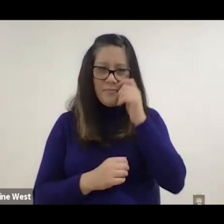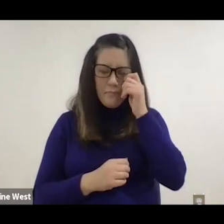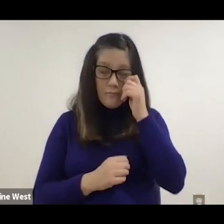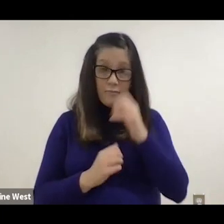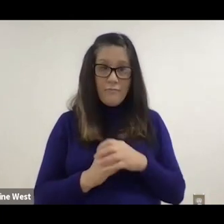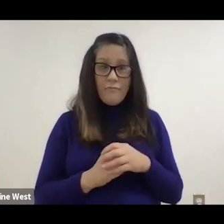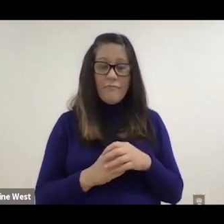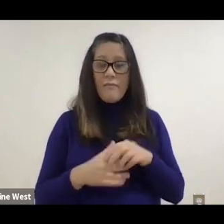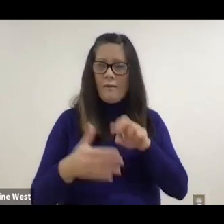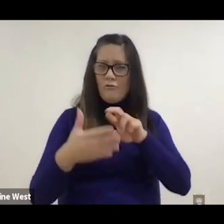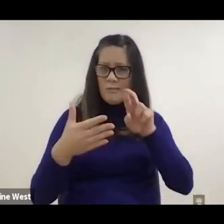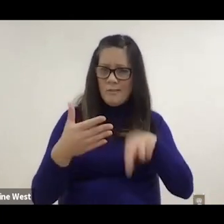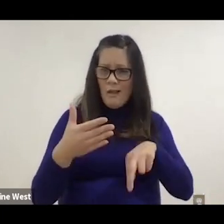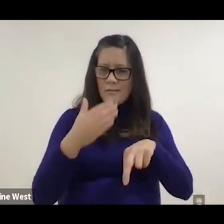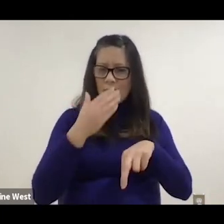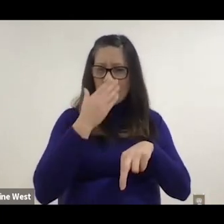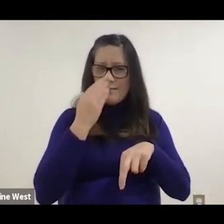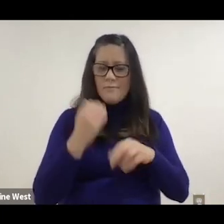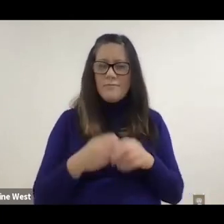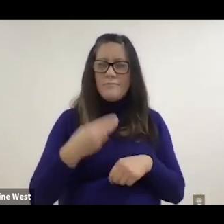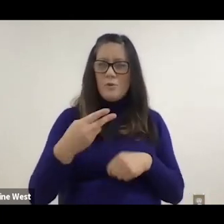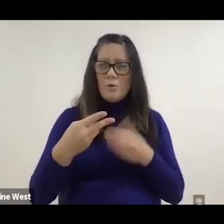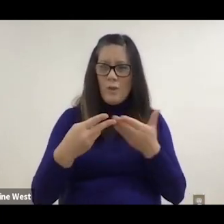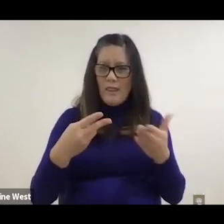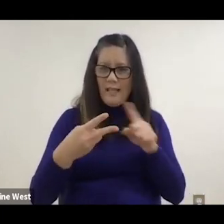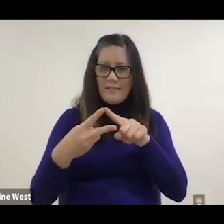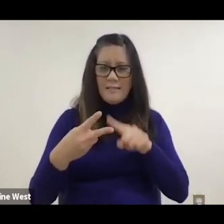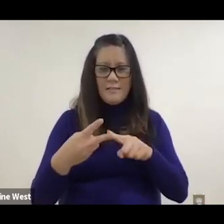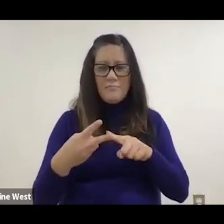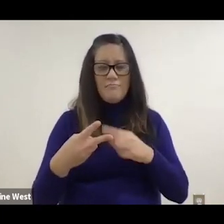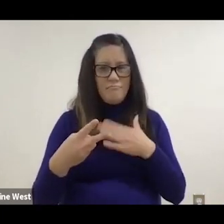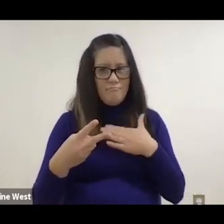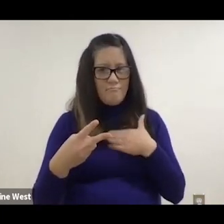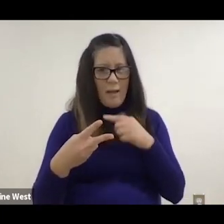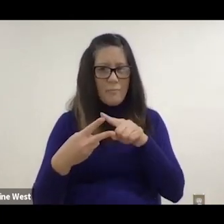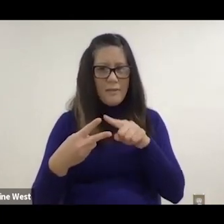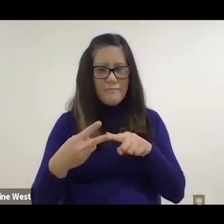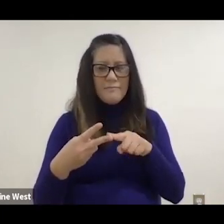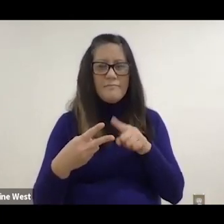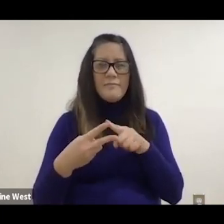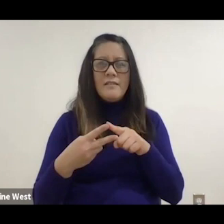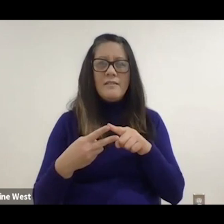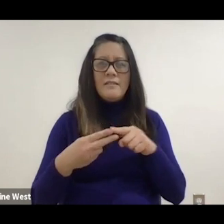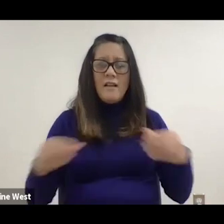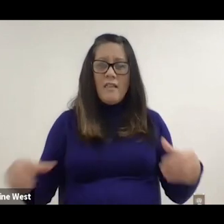We were pleasantly were pleased with two outcomes. One, the robot worked rather well